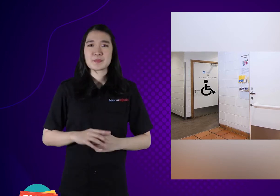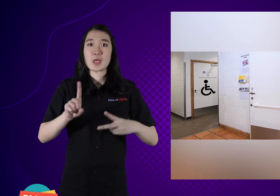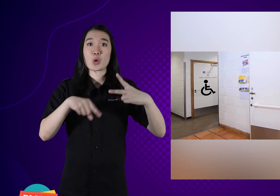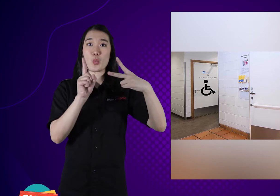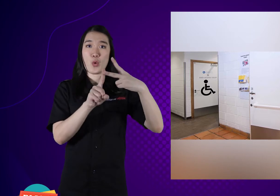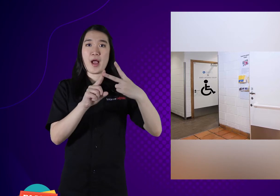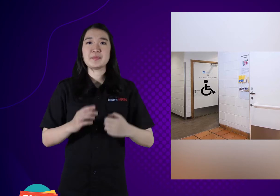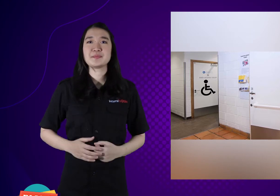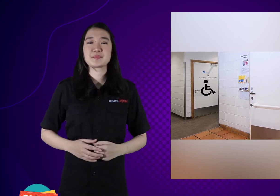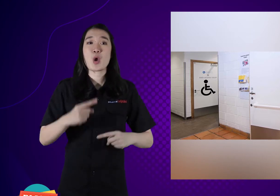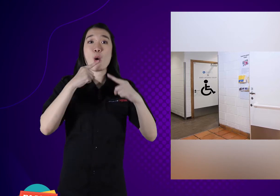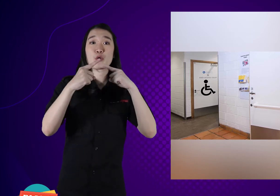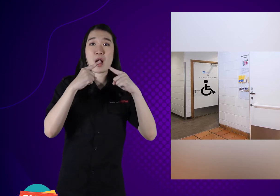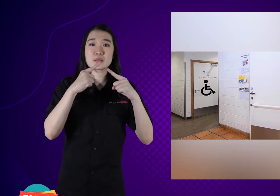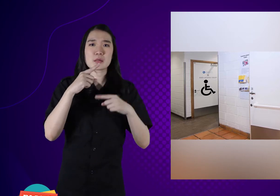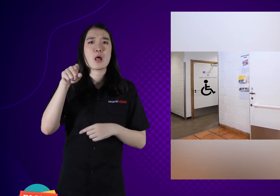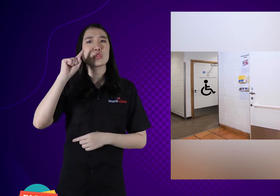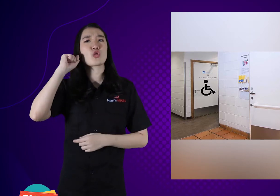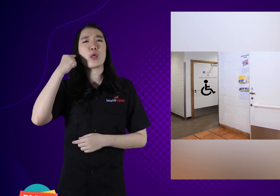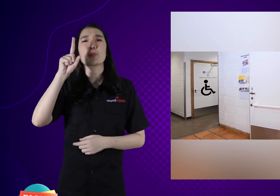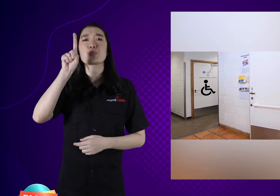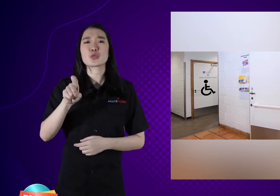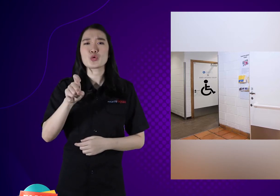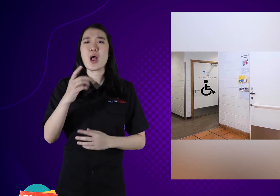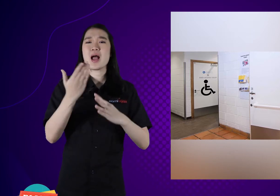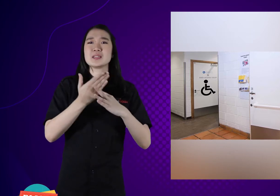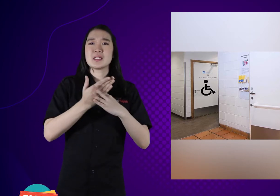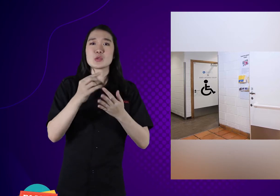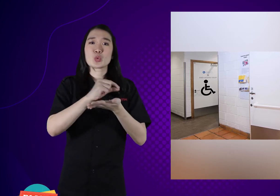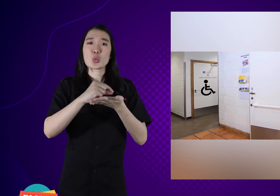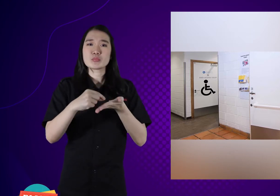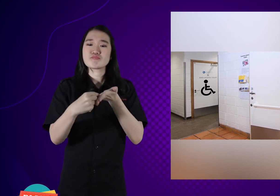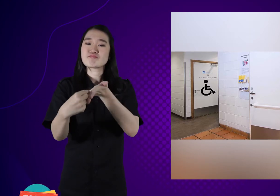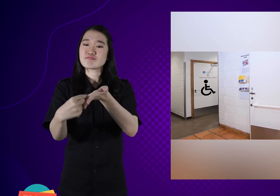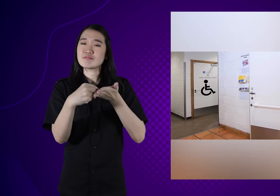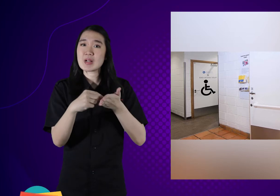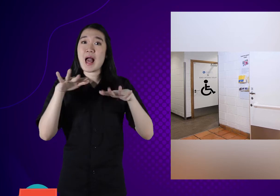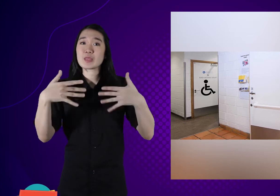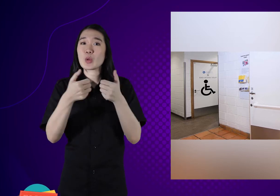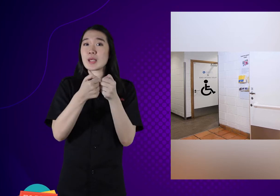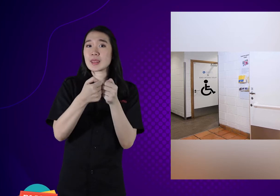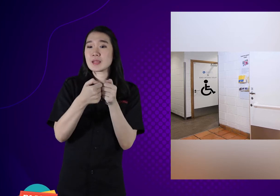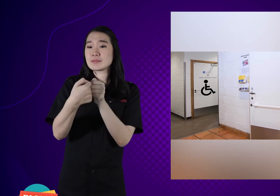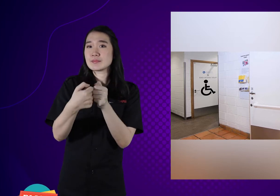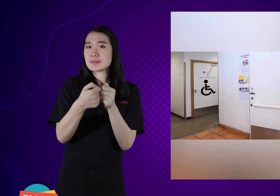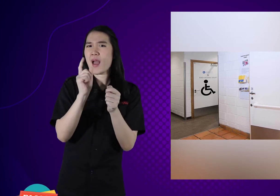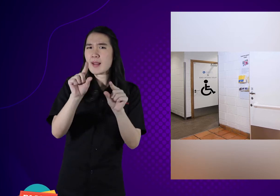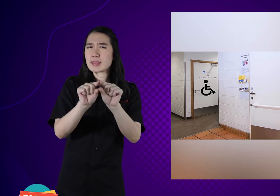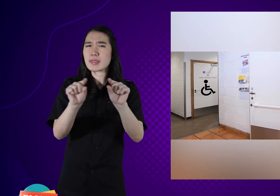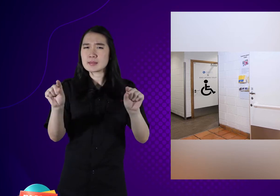2. Communication. Deaf friends need access to text or text, such as typing,